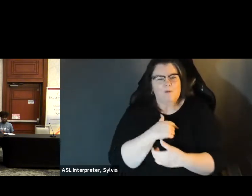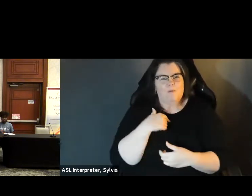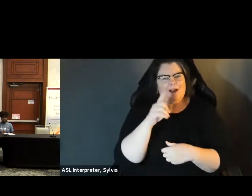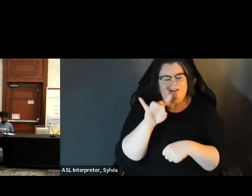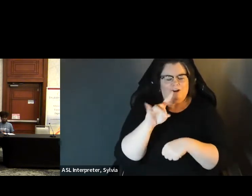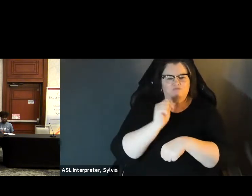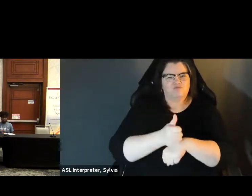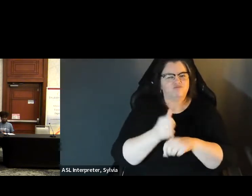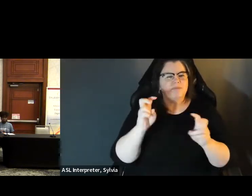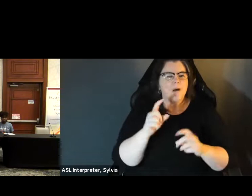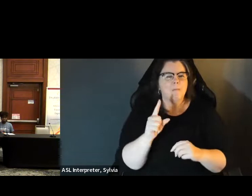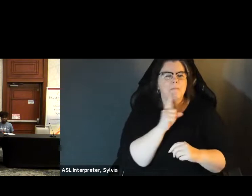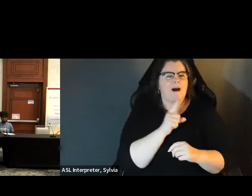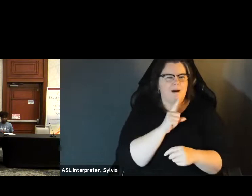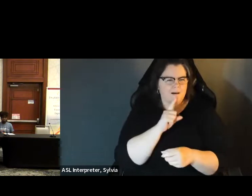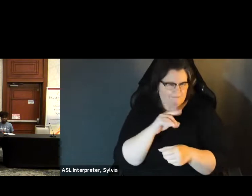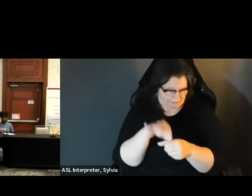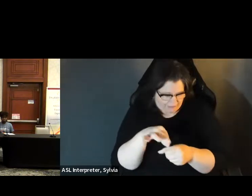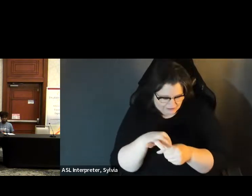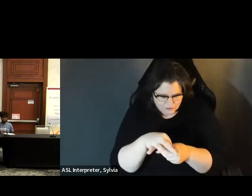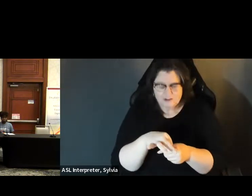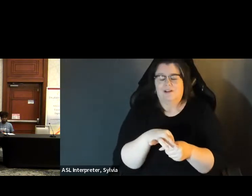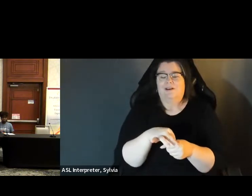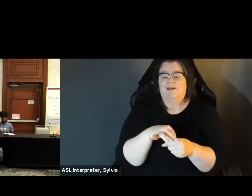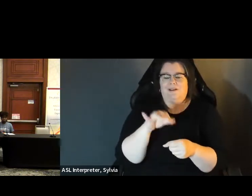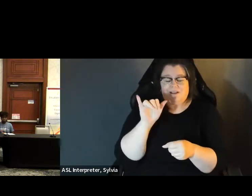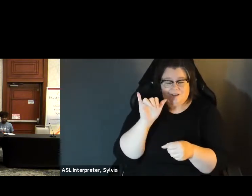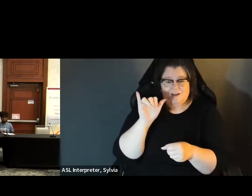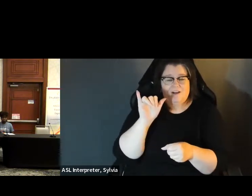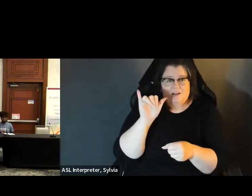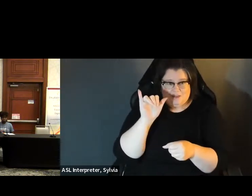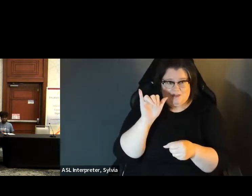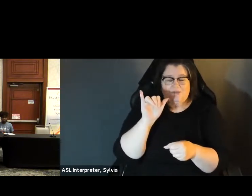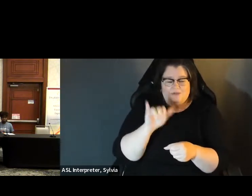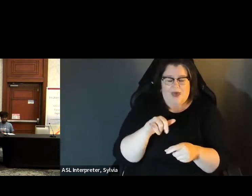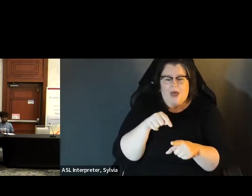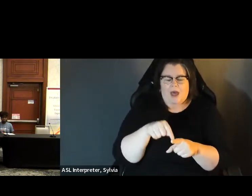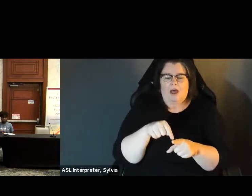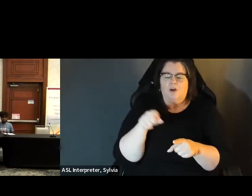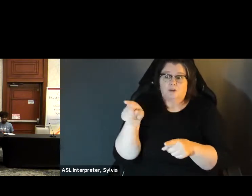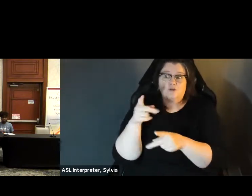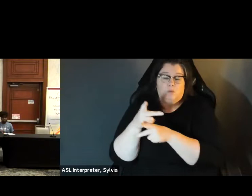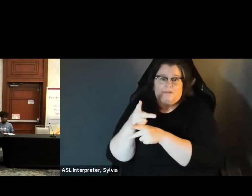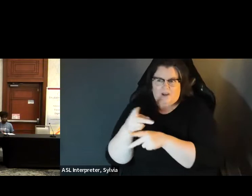we actually had